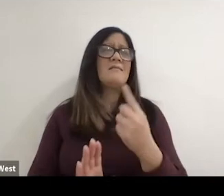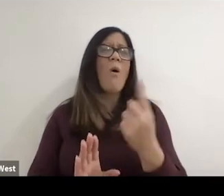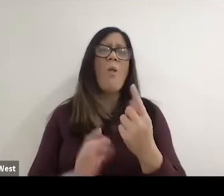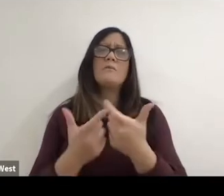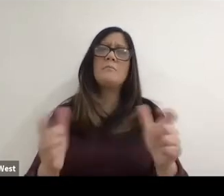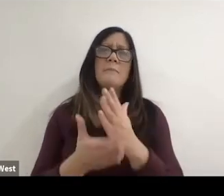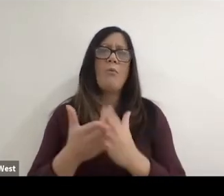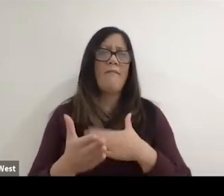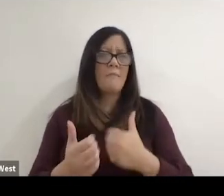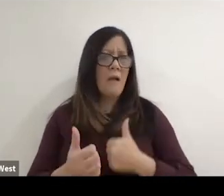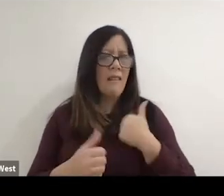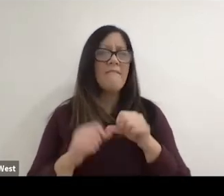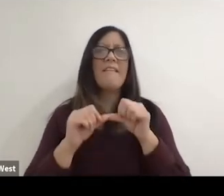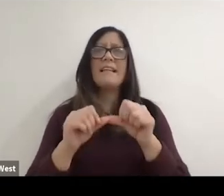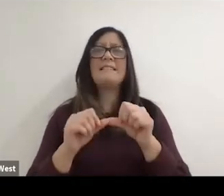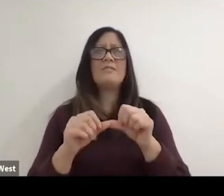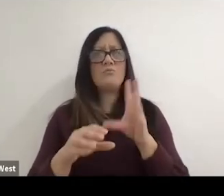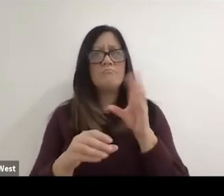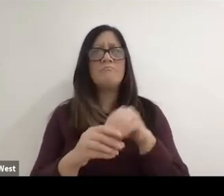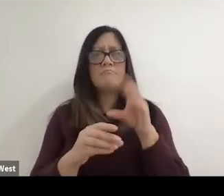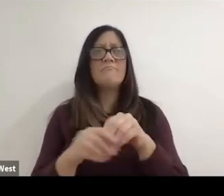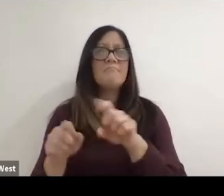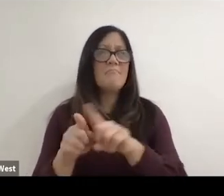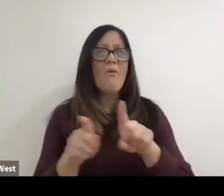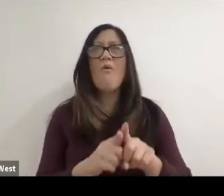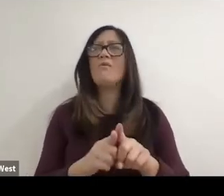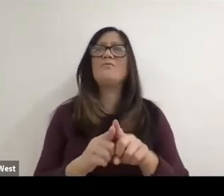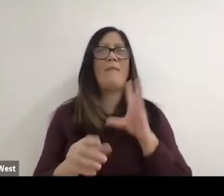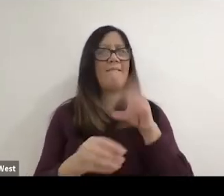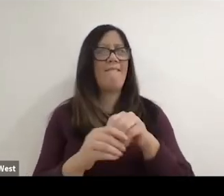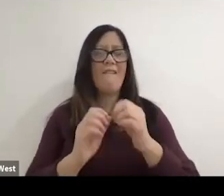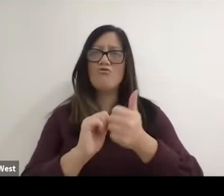my life and I continued to play, but I also took up racing an